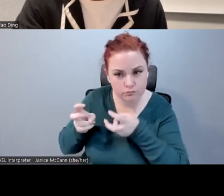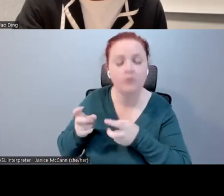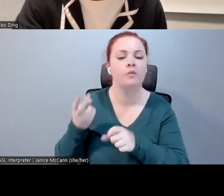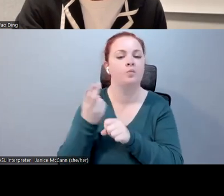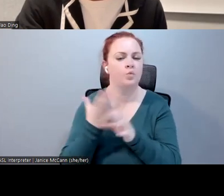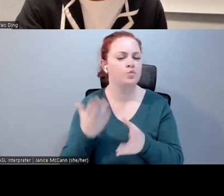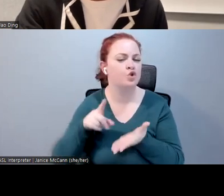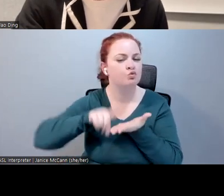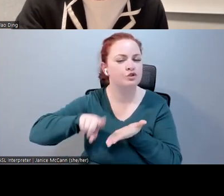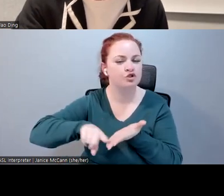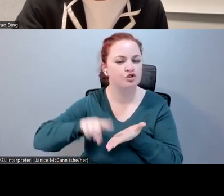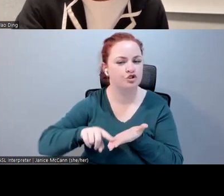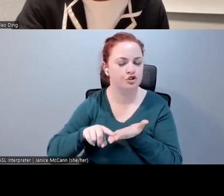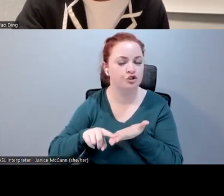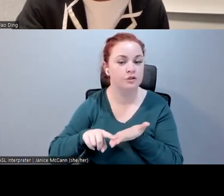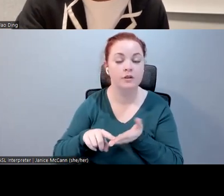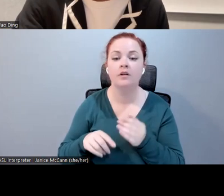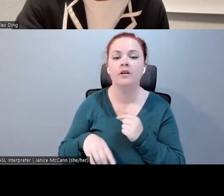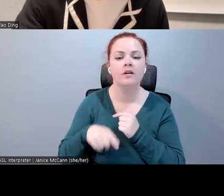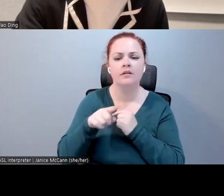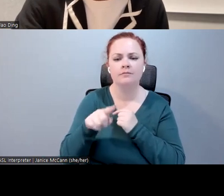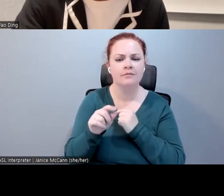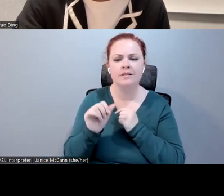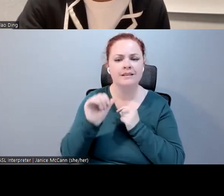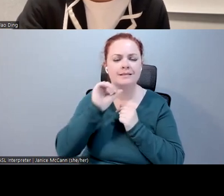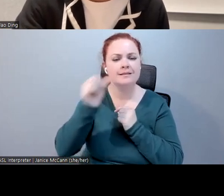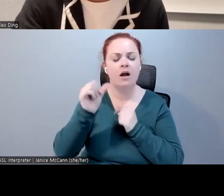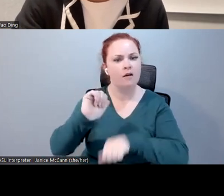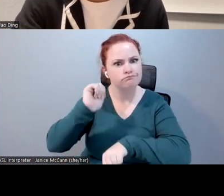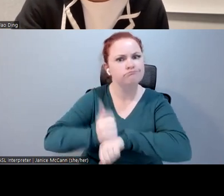expected to be canonical design principles, and by no means are